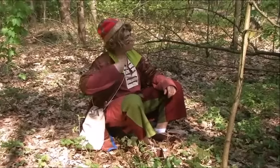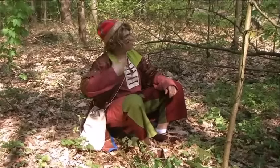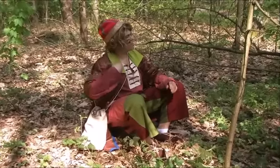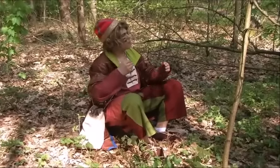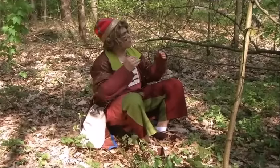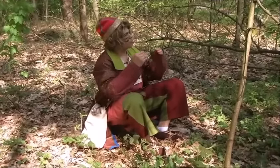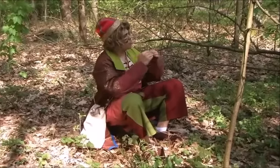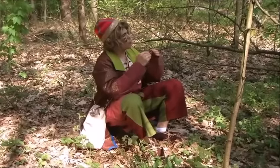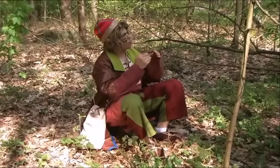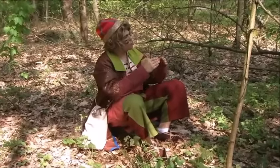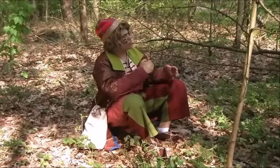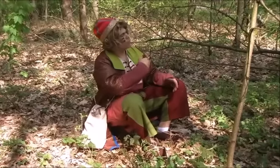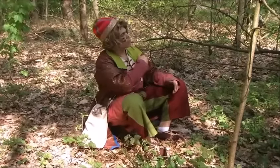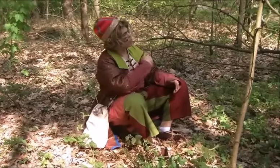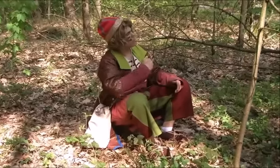The same as Poland’s